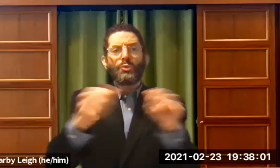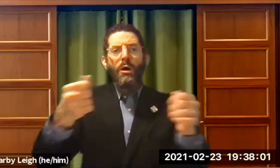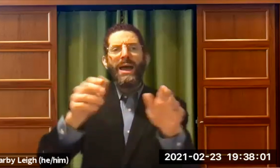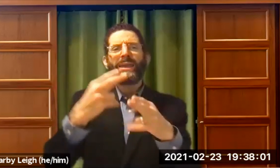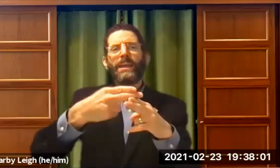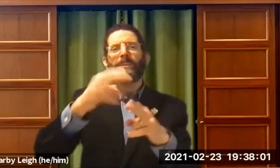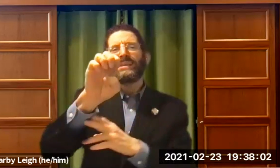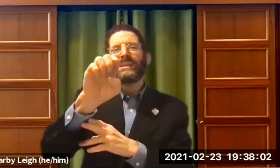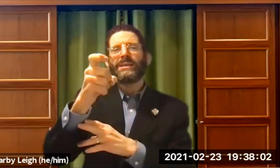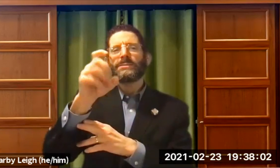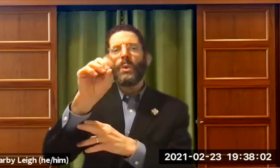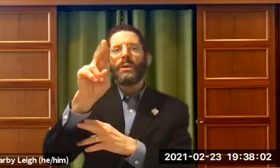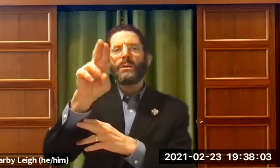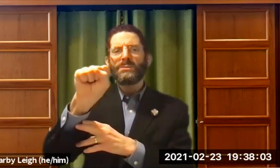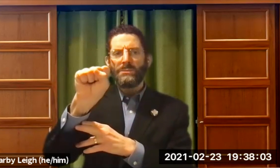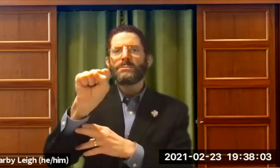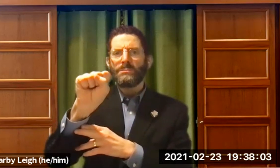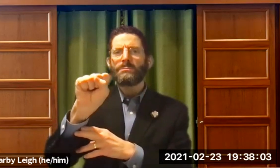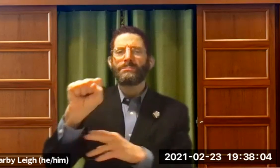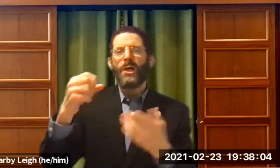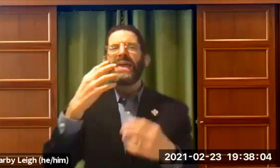And so my Torah portion was from the book of Exodus